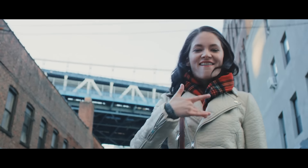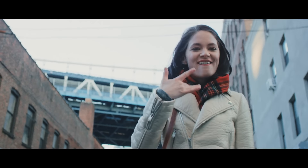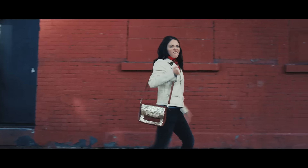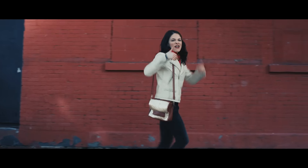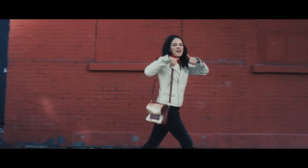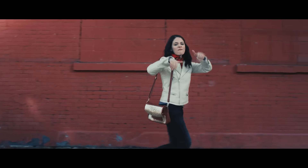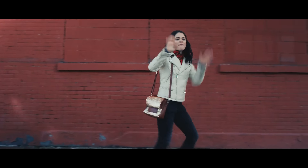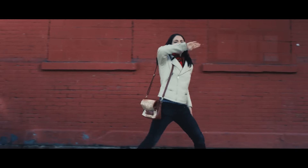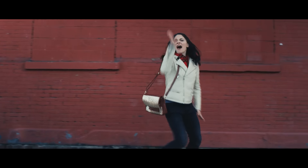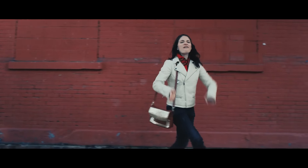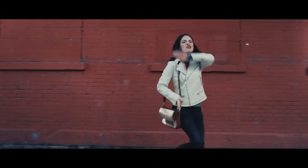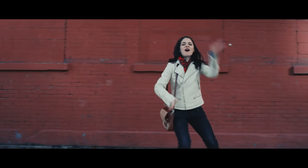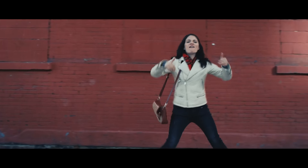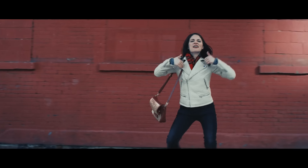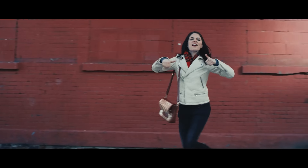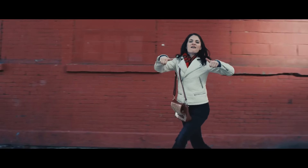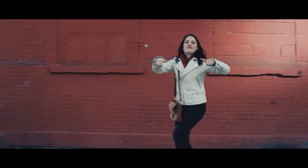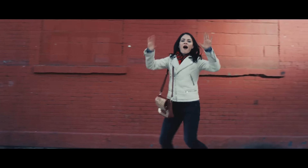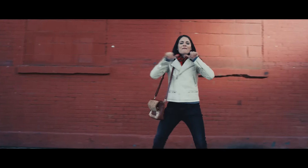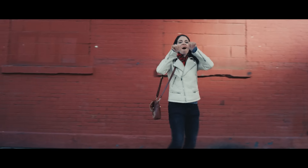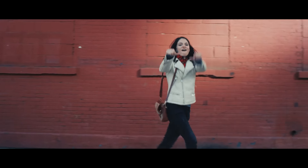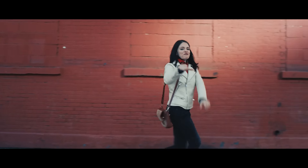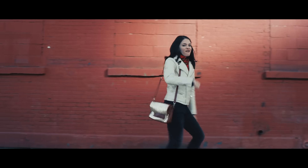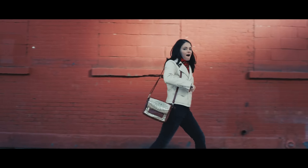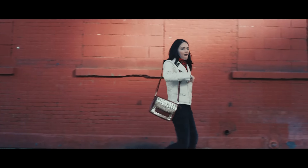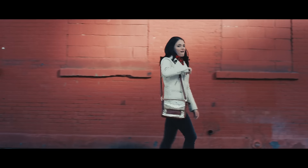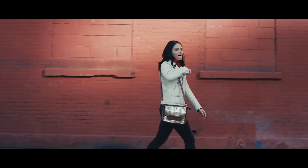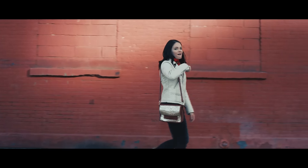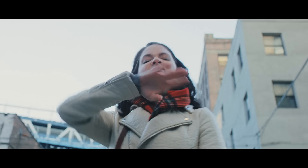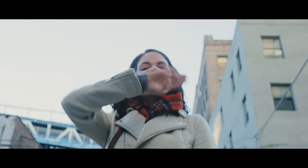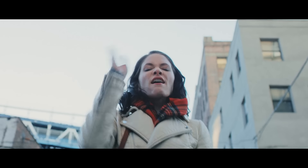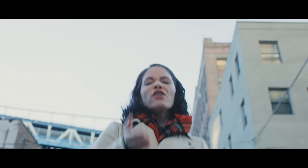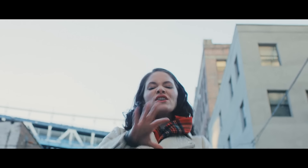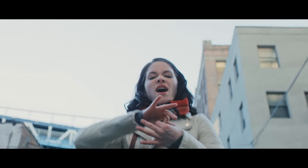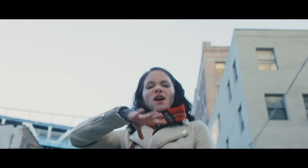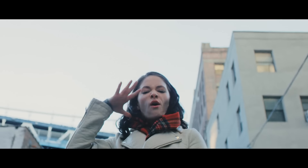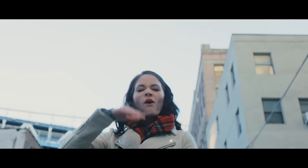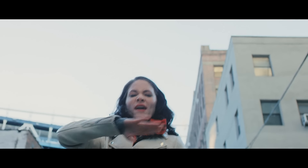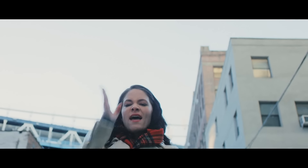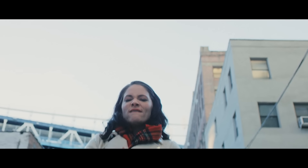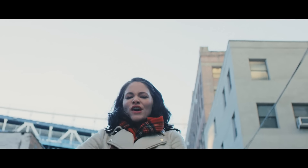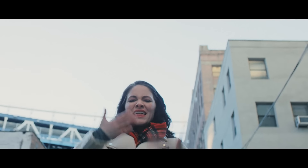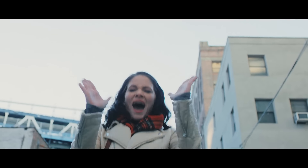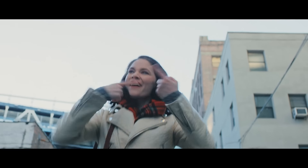I AIN'T NEVER GIVING UP I AIN'T NEVER EVER, I AIN'T NEVER EVER GIVING UP MY PRIDE I AIN'T NEVER LETTING GO I AIN'T NEVER EVER, I AIN'T NEVER EVER